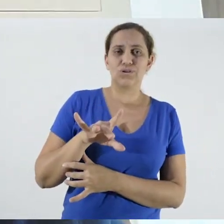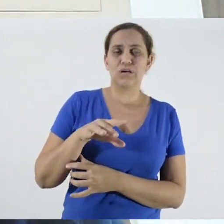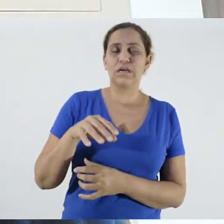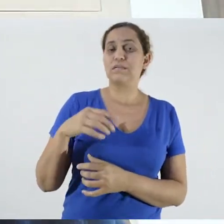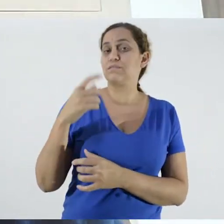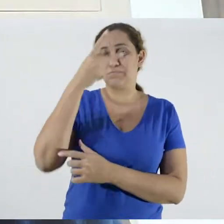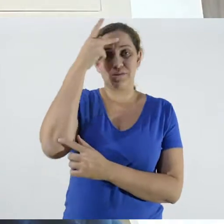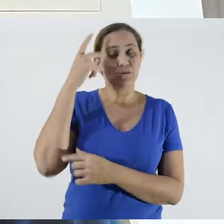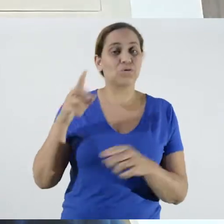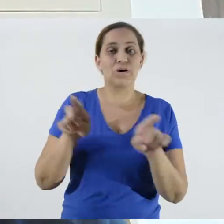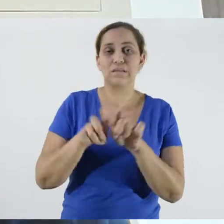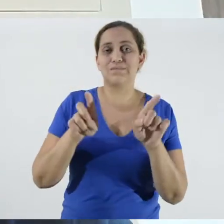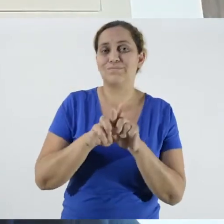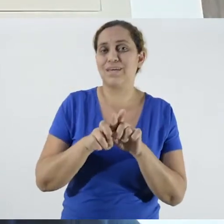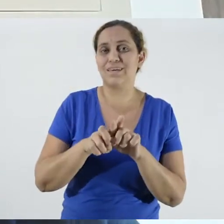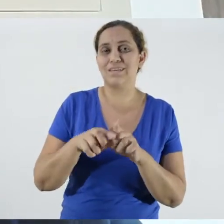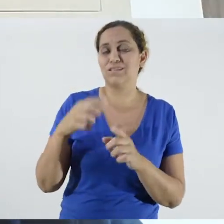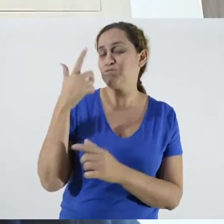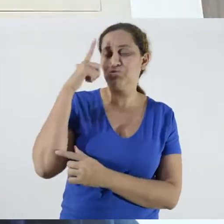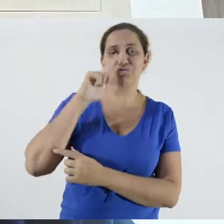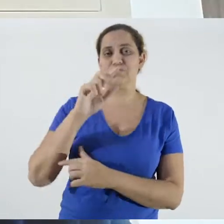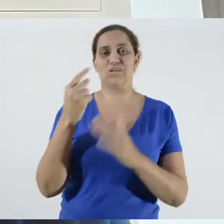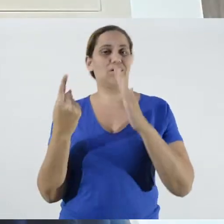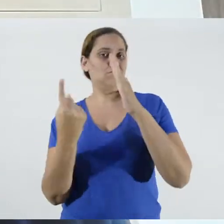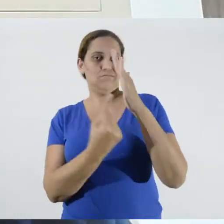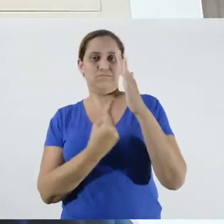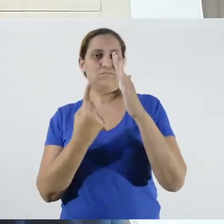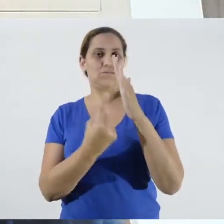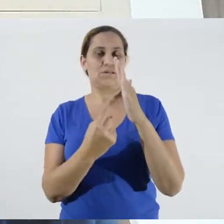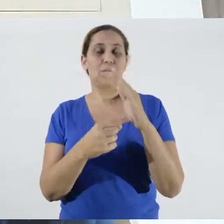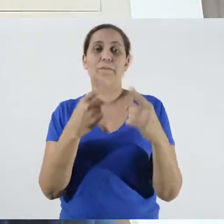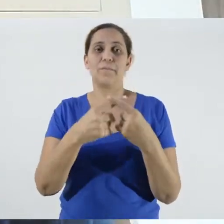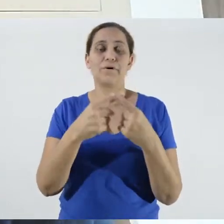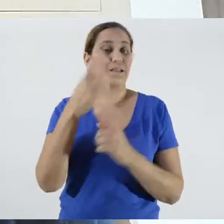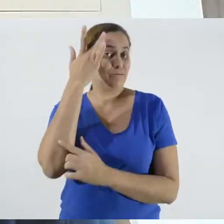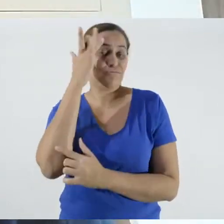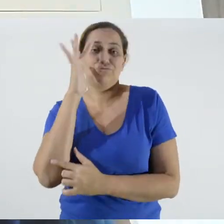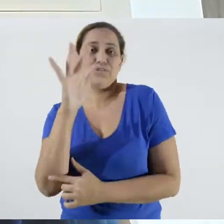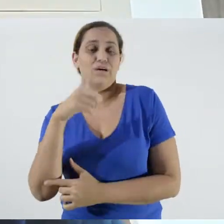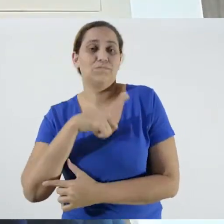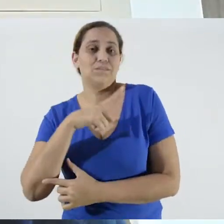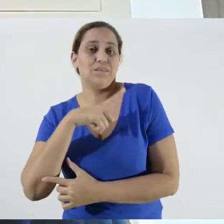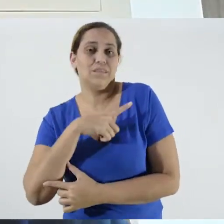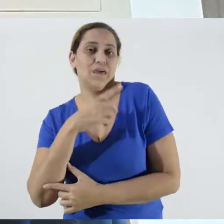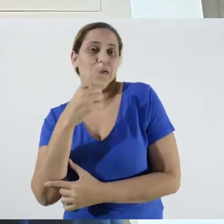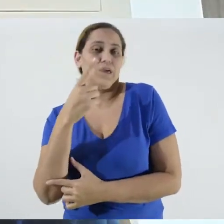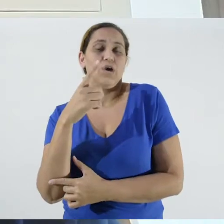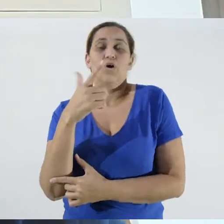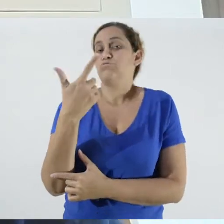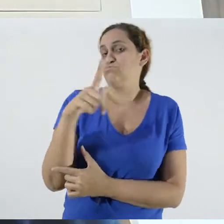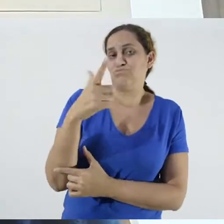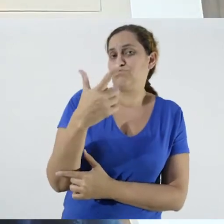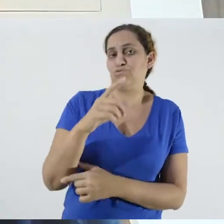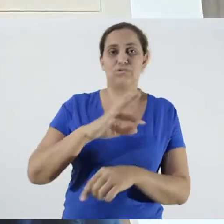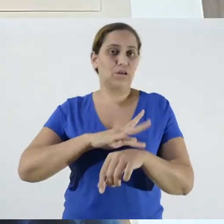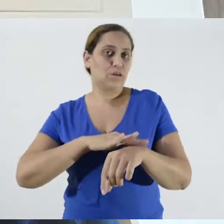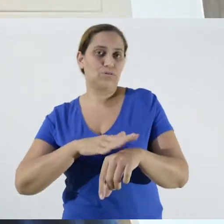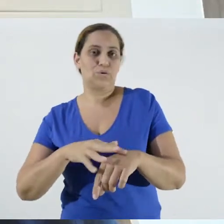distance and isolate themselves, because they will not know if they are sick or not, that is, I know that there is the disease, but what are the symptoms? I don't know what the symptoms are.